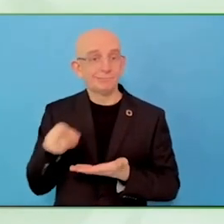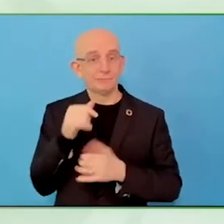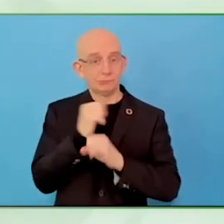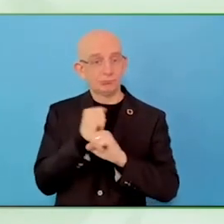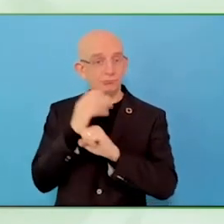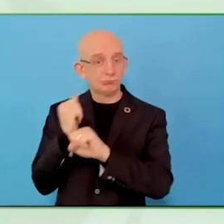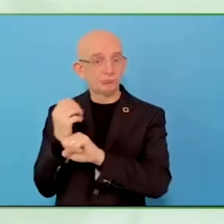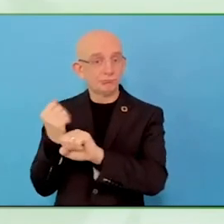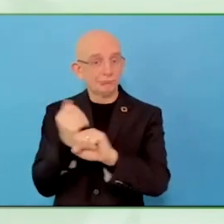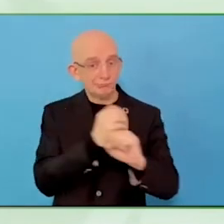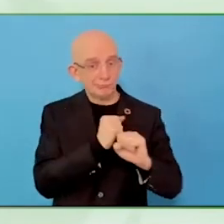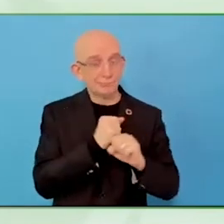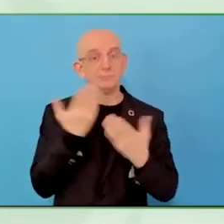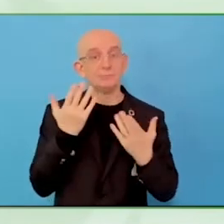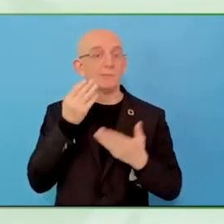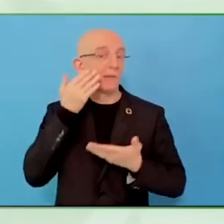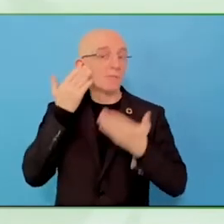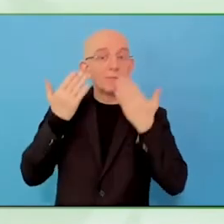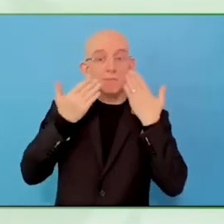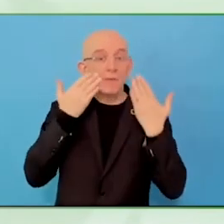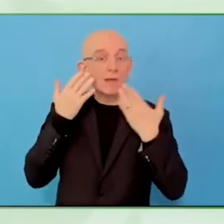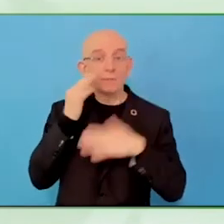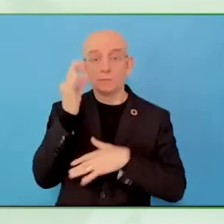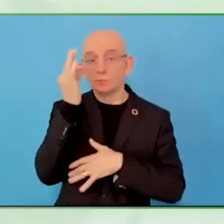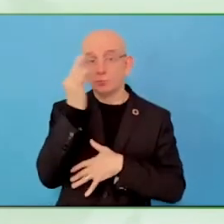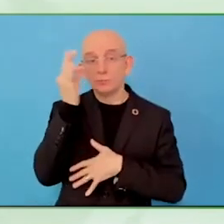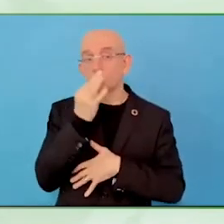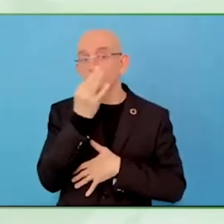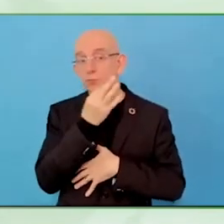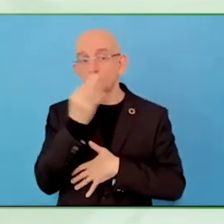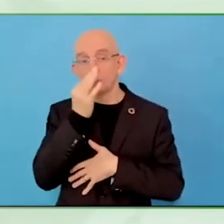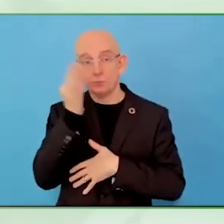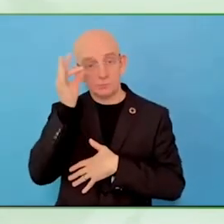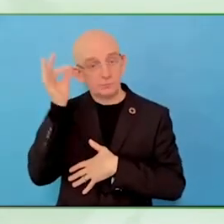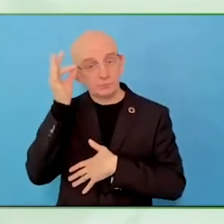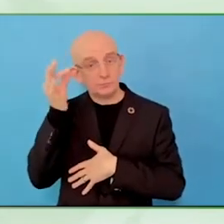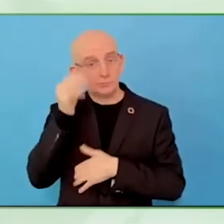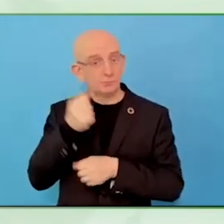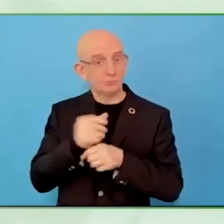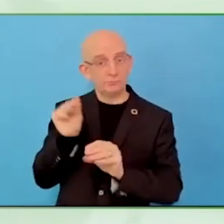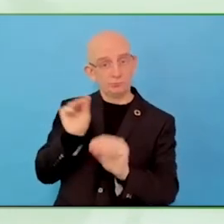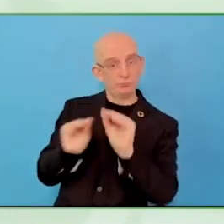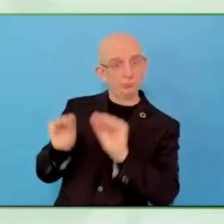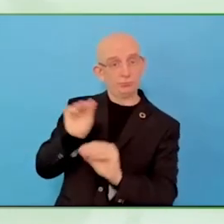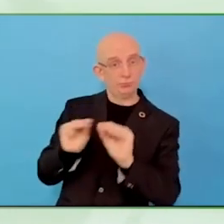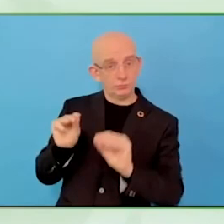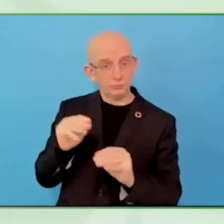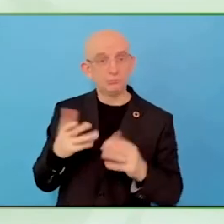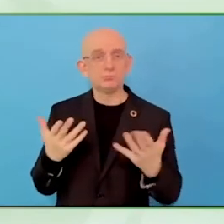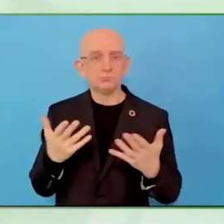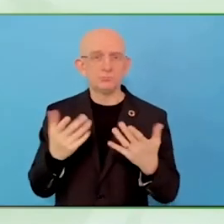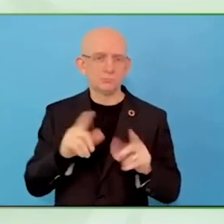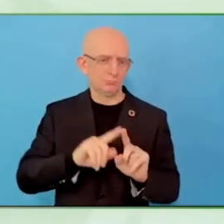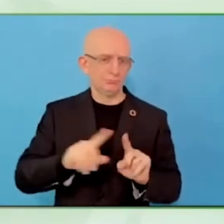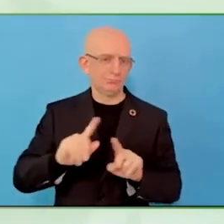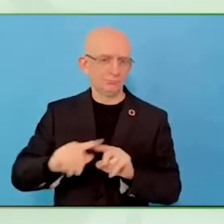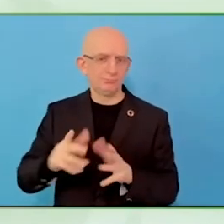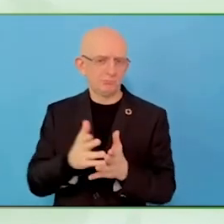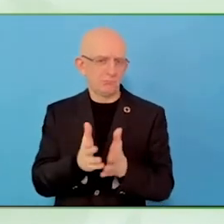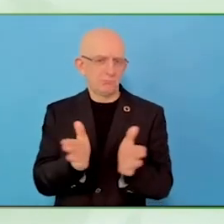with psychosocial disabilities right now in the programme, what sort of opportunity is there for them to work together or